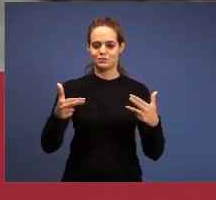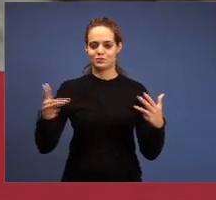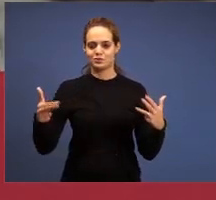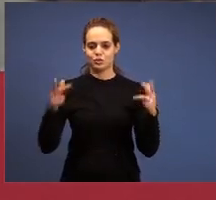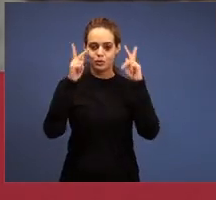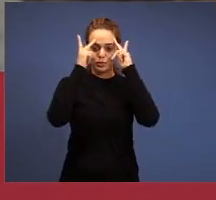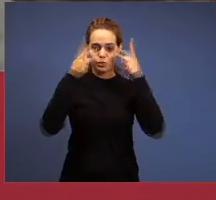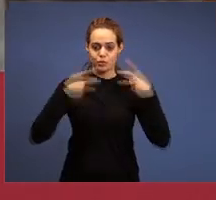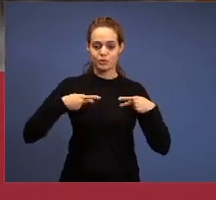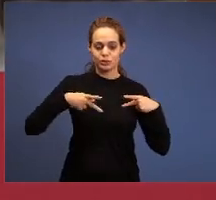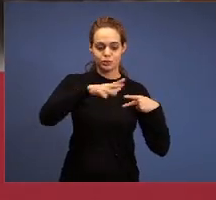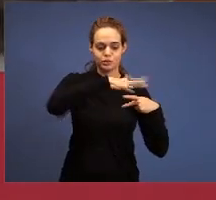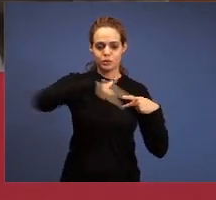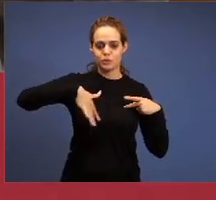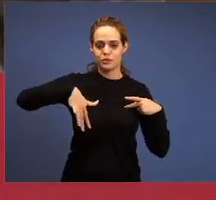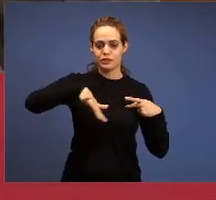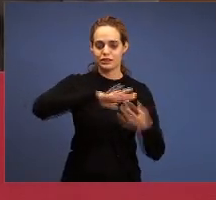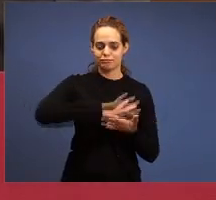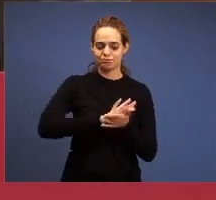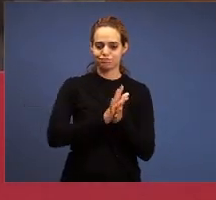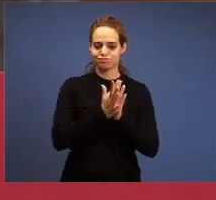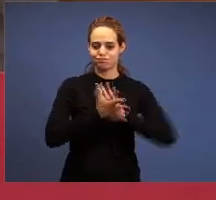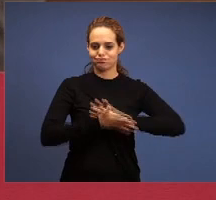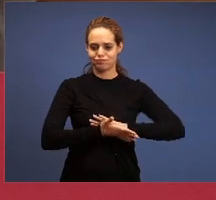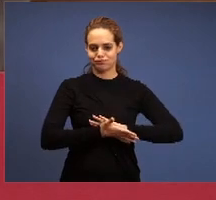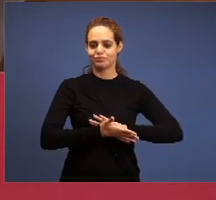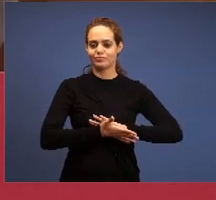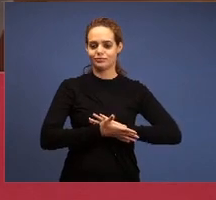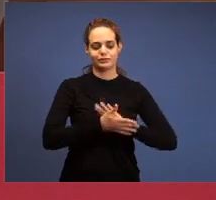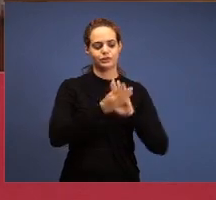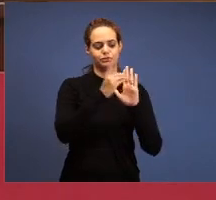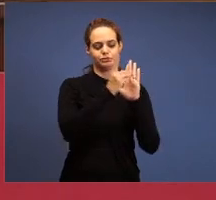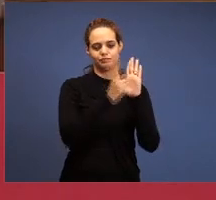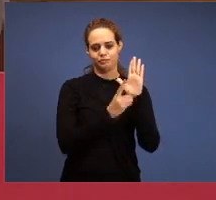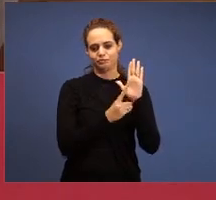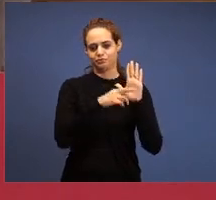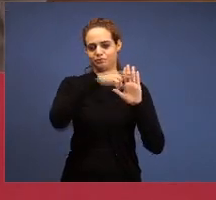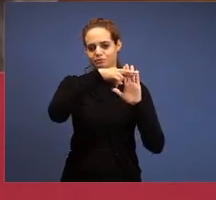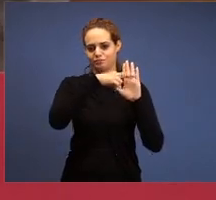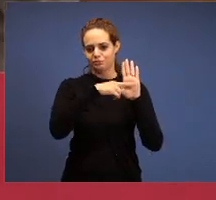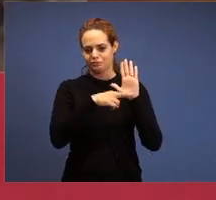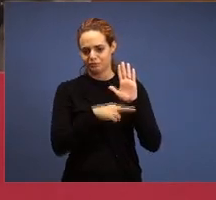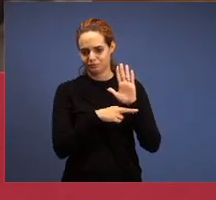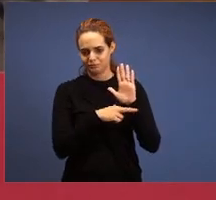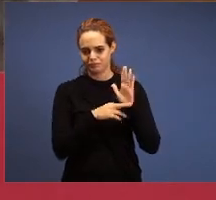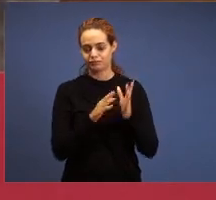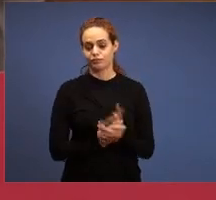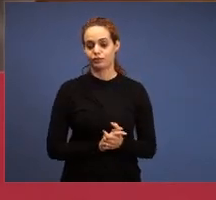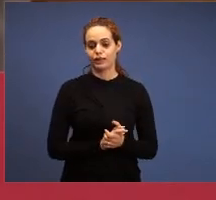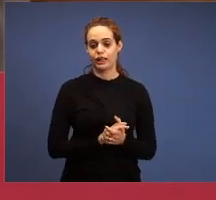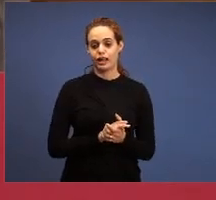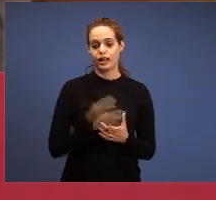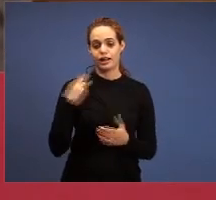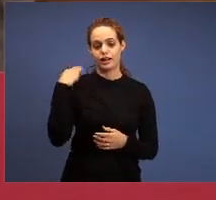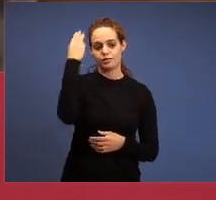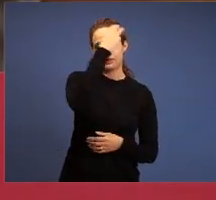and destroys, through dogmas, for example, this one is the mother of God, it’s not only the